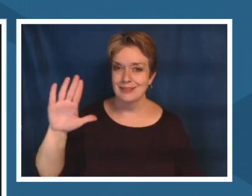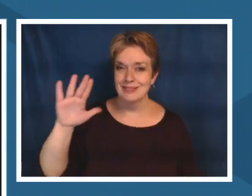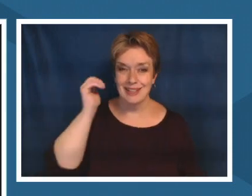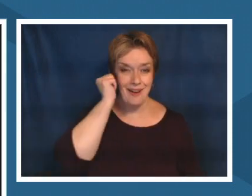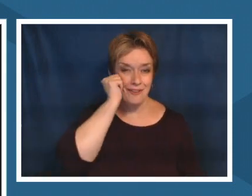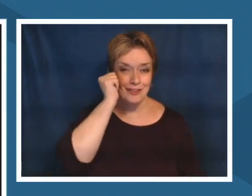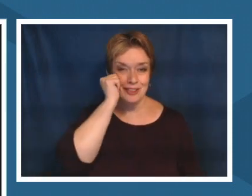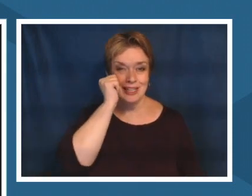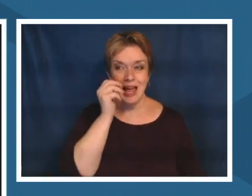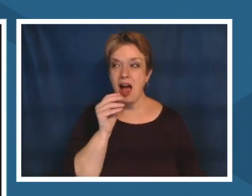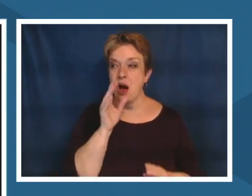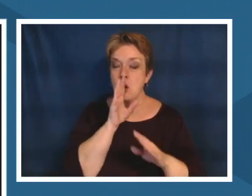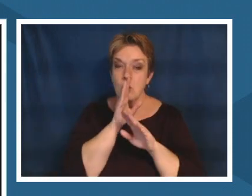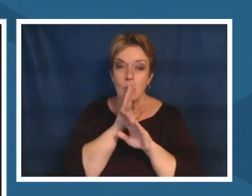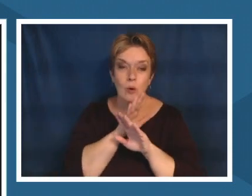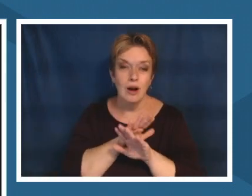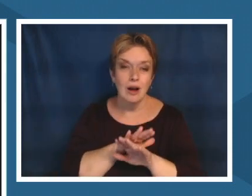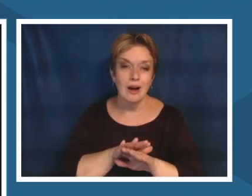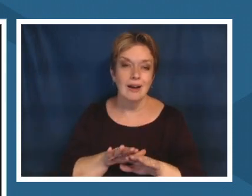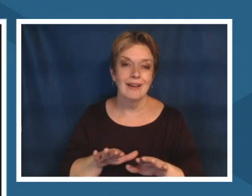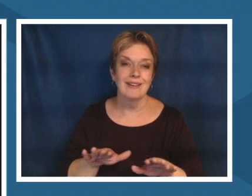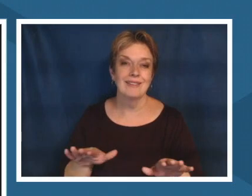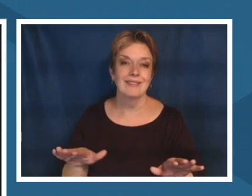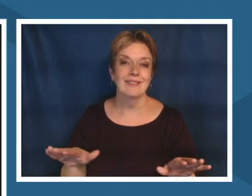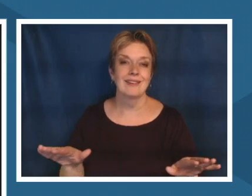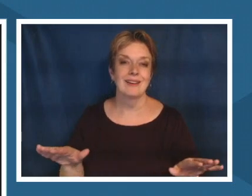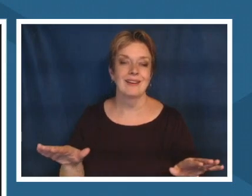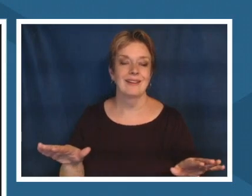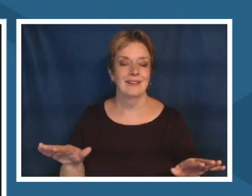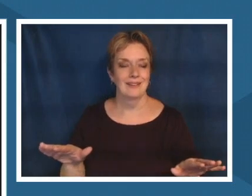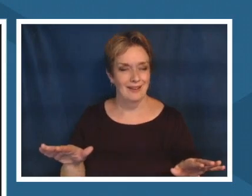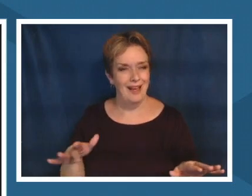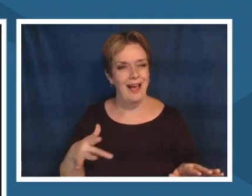and